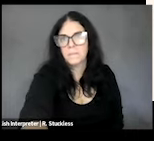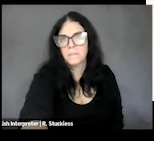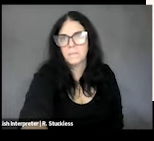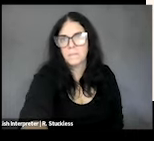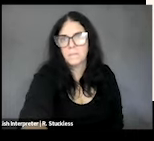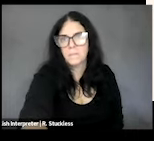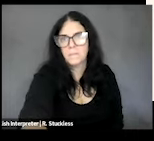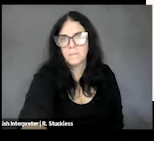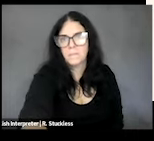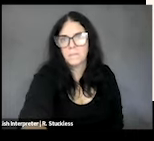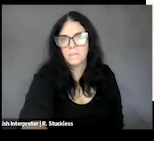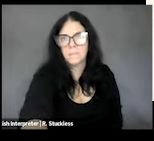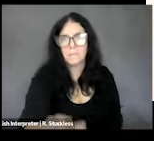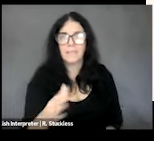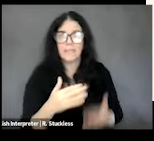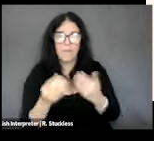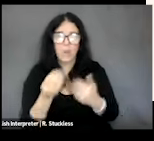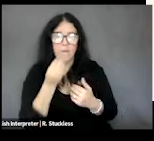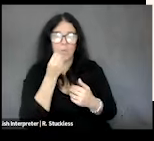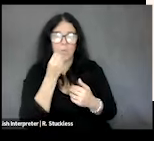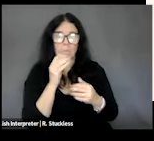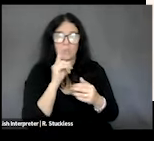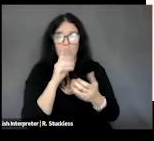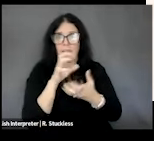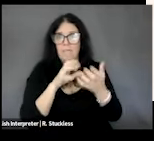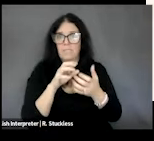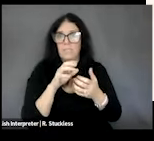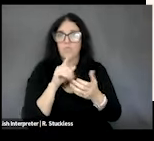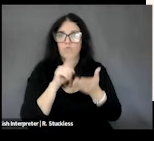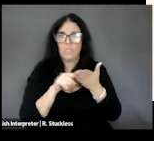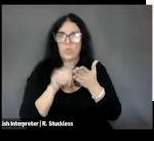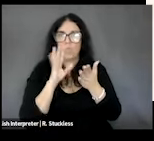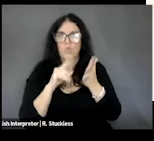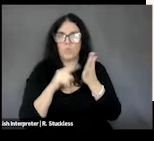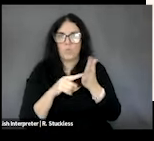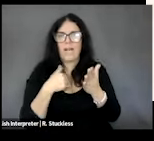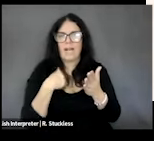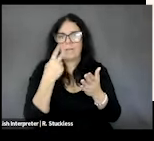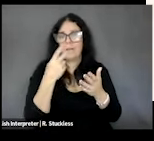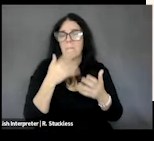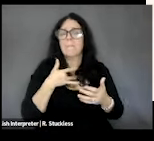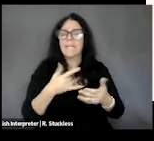interrelated, research on the two constructs has mostly been separate, okay, and that's